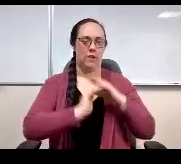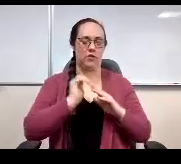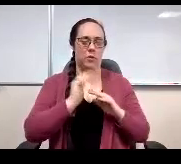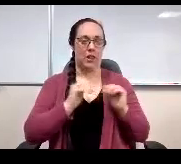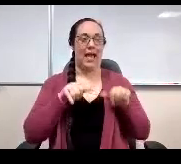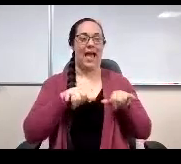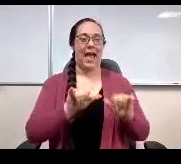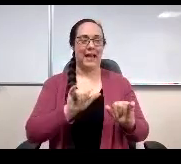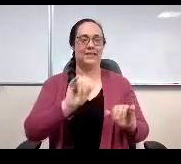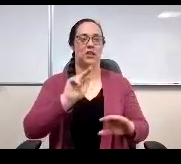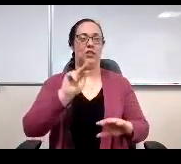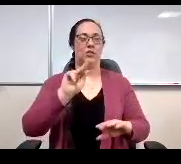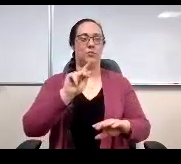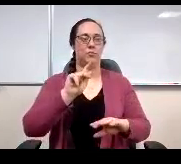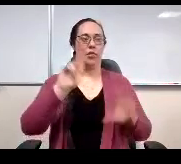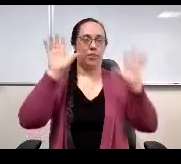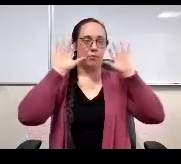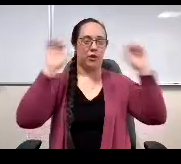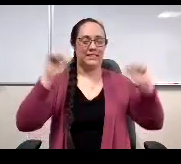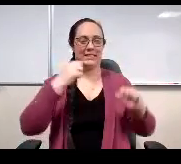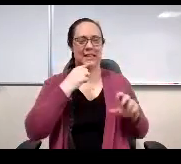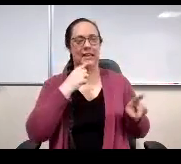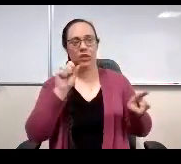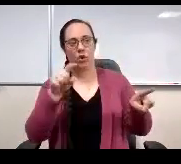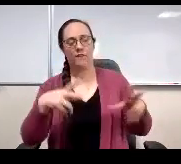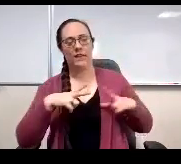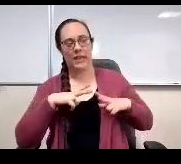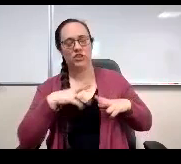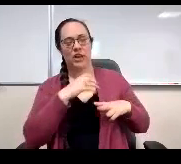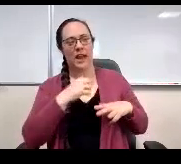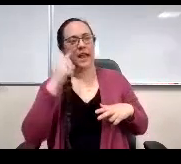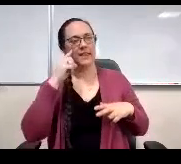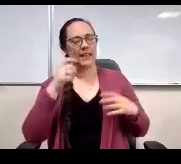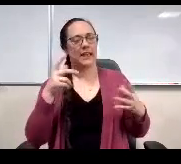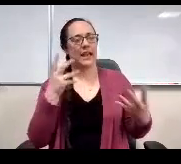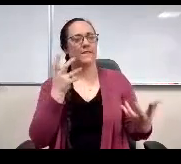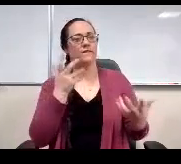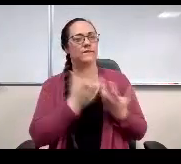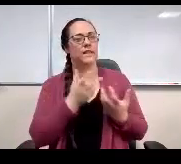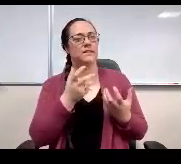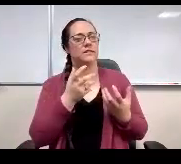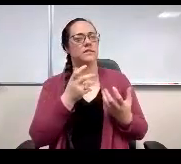board president saying, yeah, you're on vacation and I think it fits the extenuating circumstances that